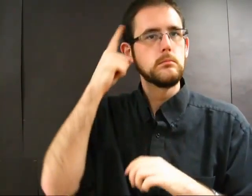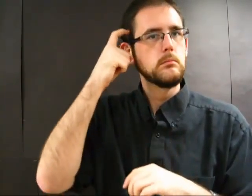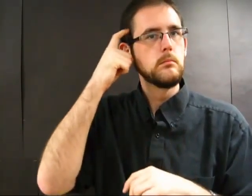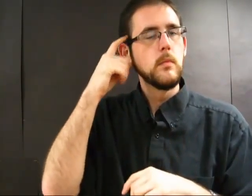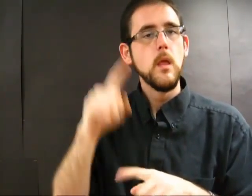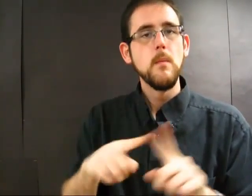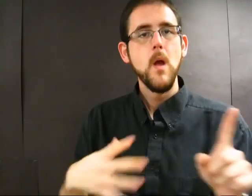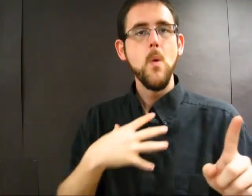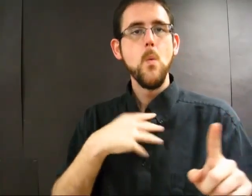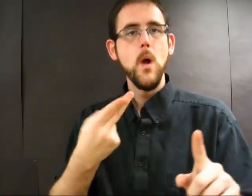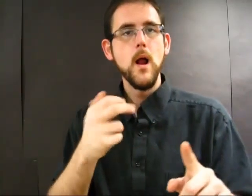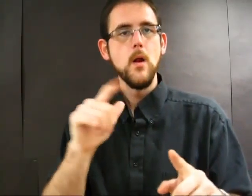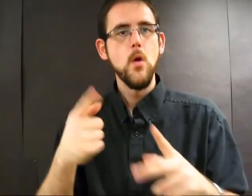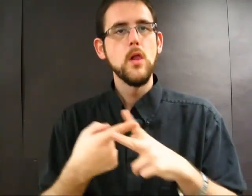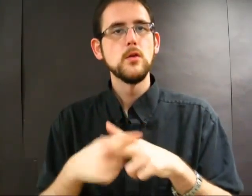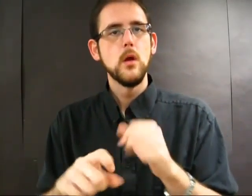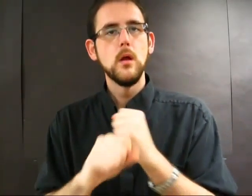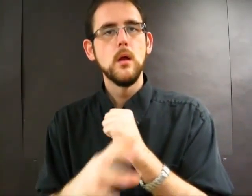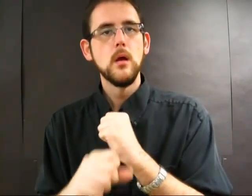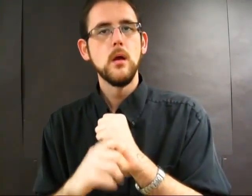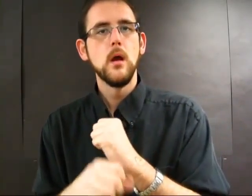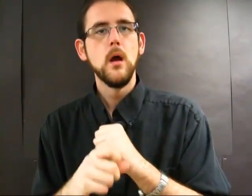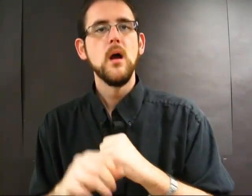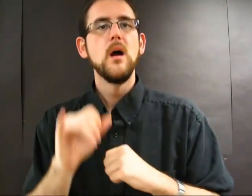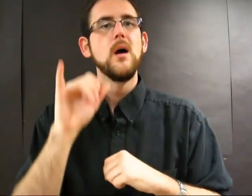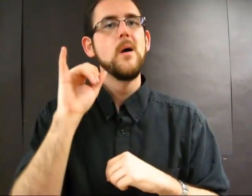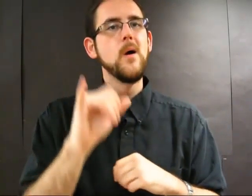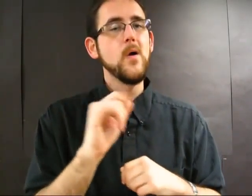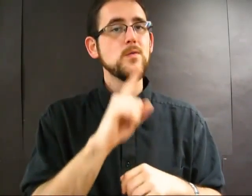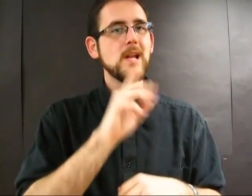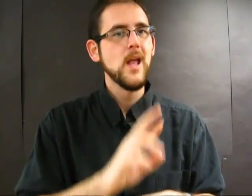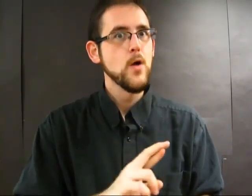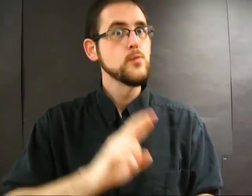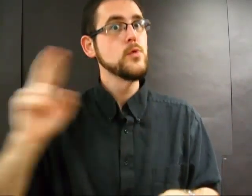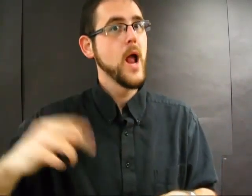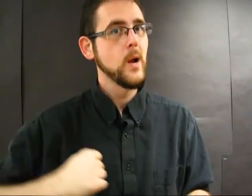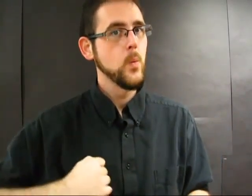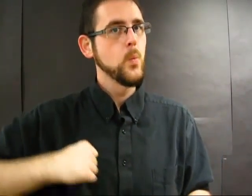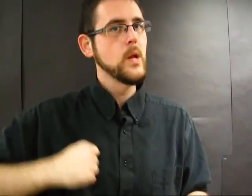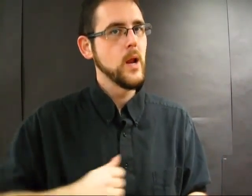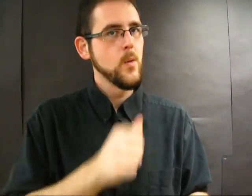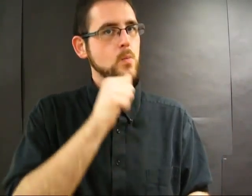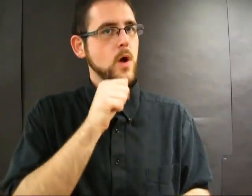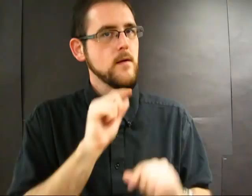suspicions, Whitehall puts out the word that it's all the work of right-wing groups